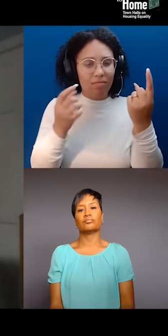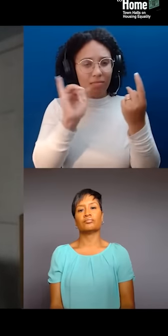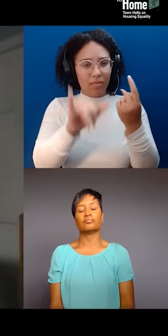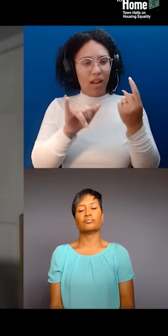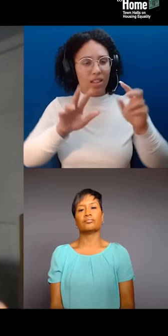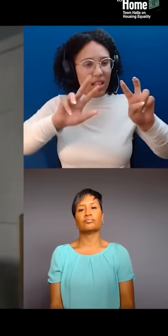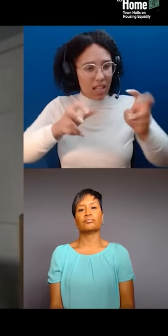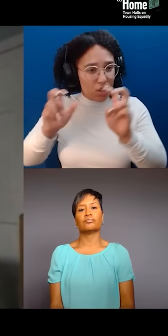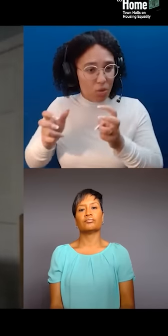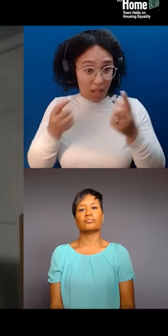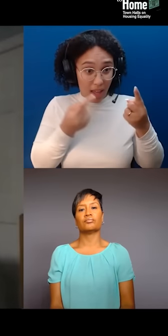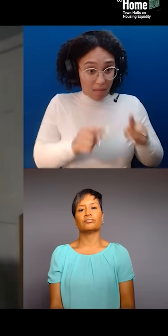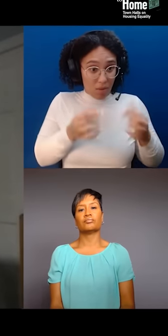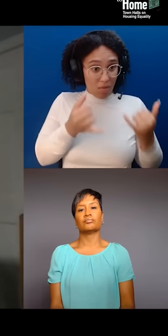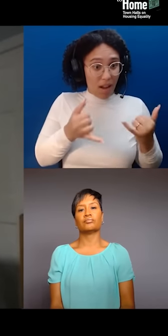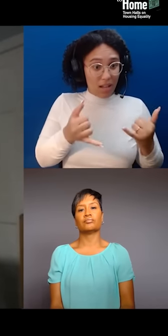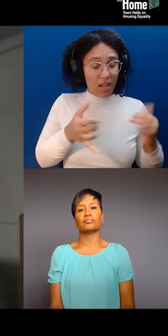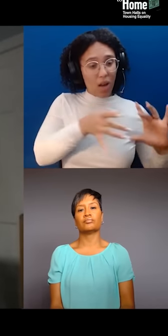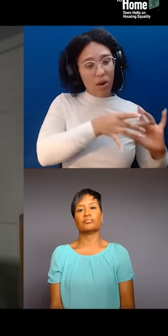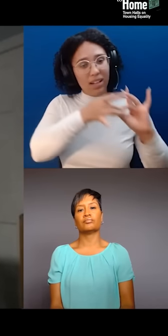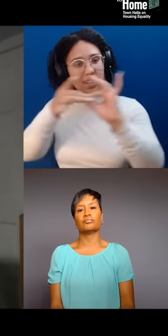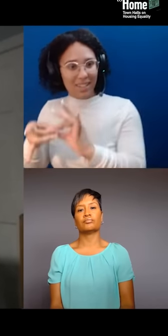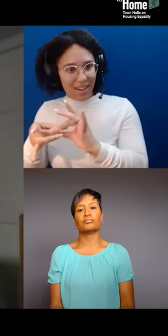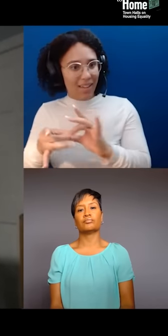that colonized this land, and the forces now, these corporations,